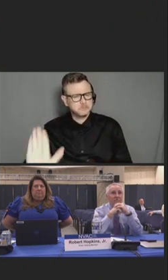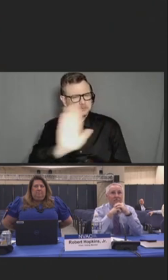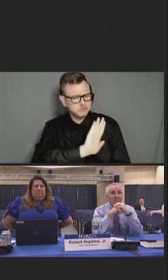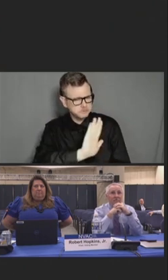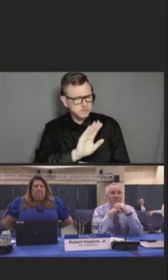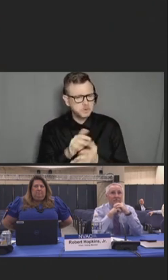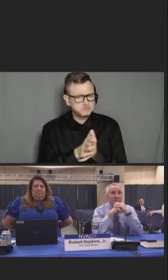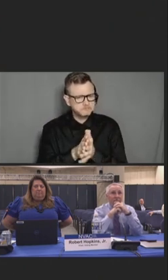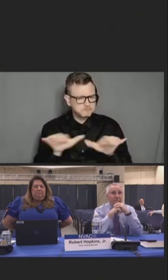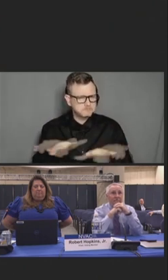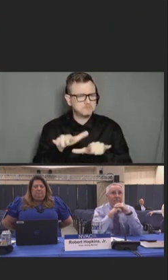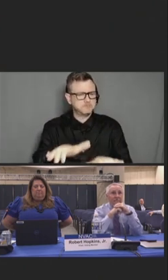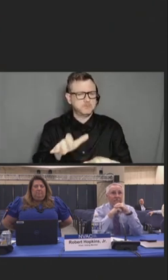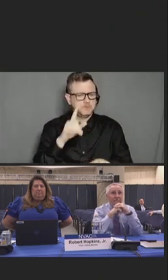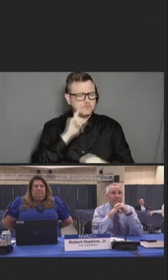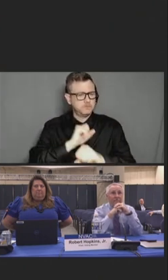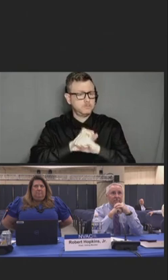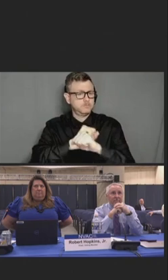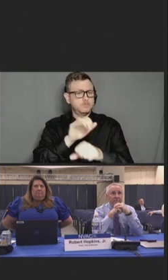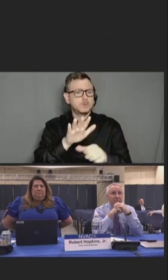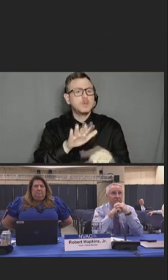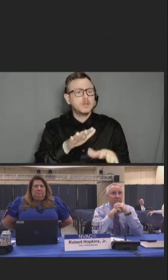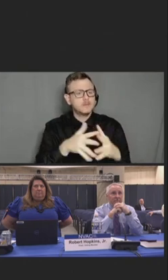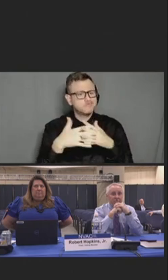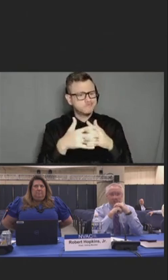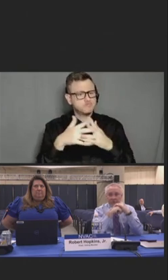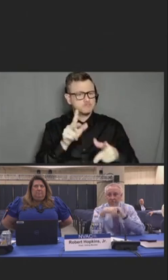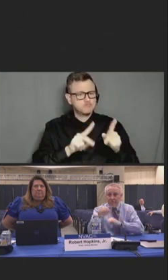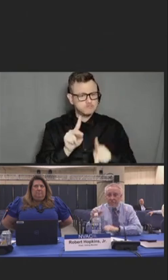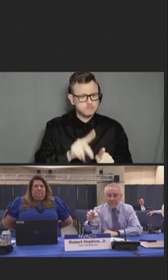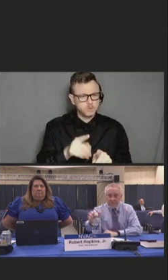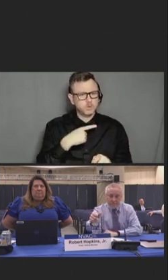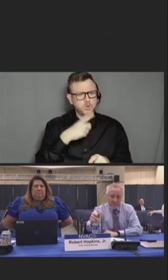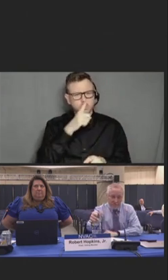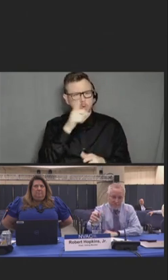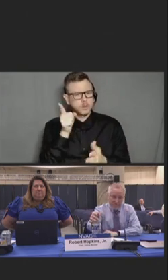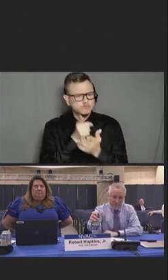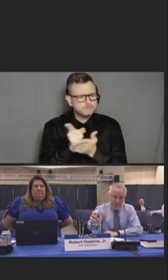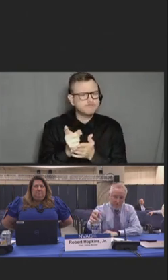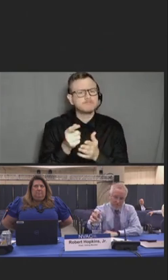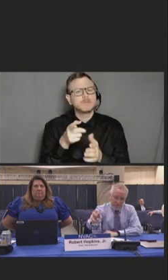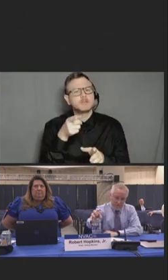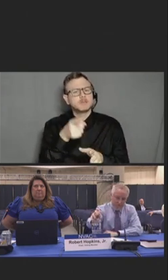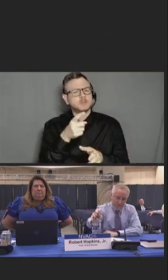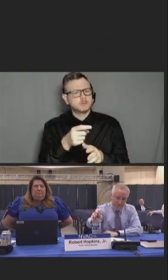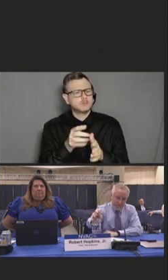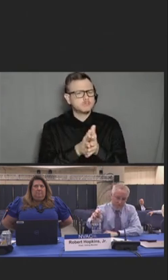the American people and for your dedication to the wellbeing of healthcare workers throughout our country.